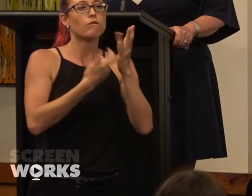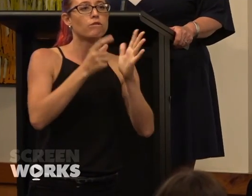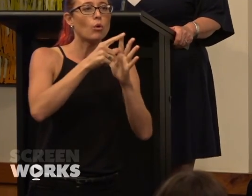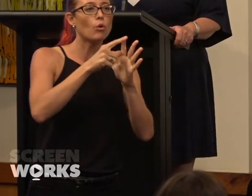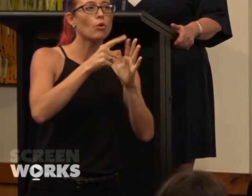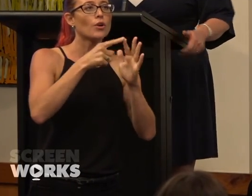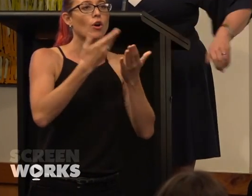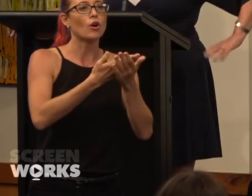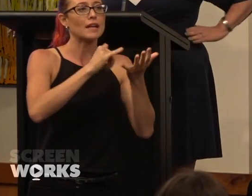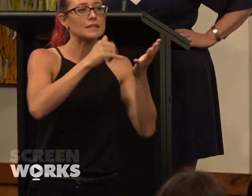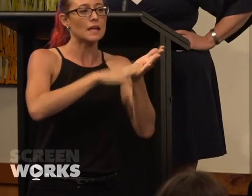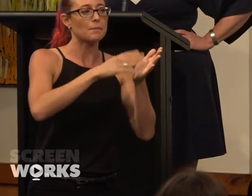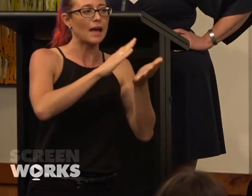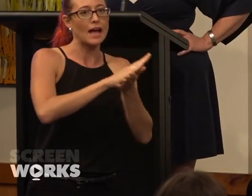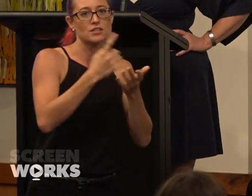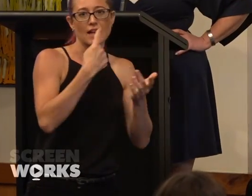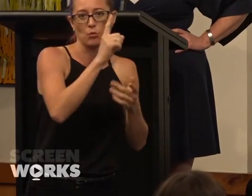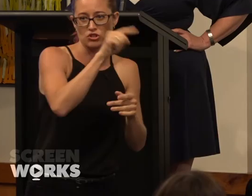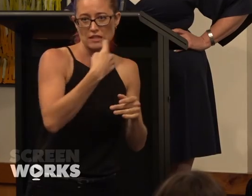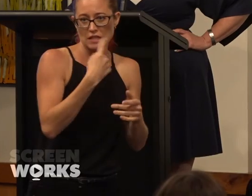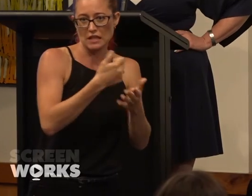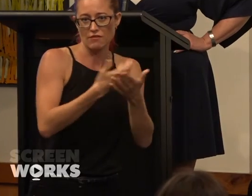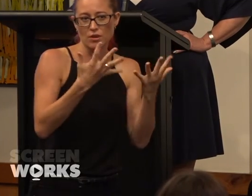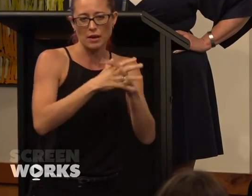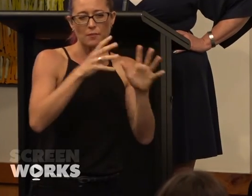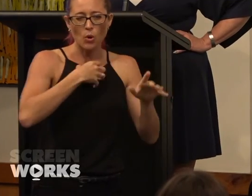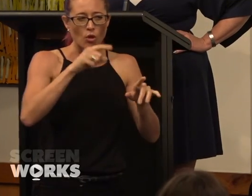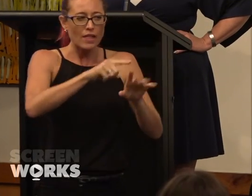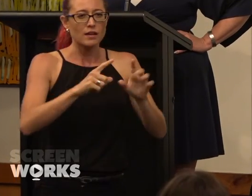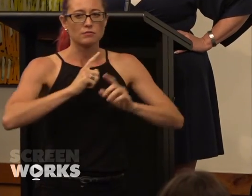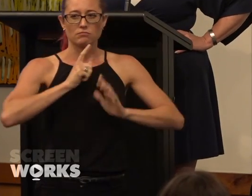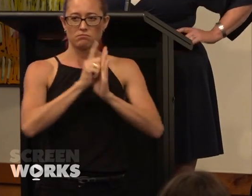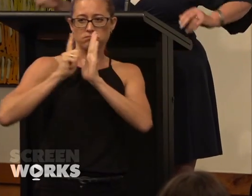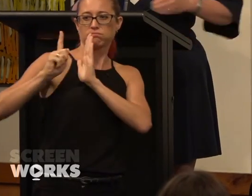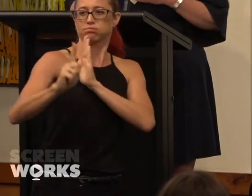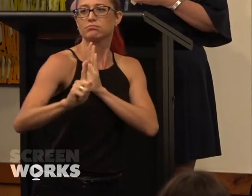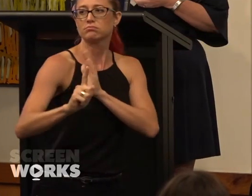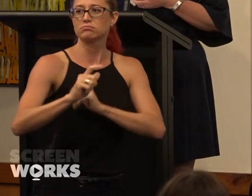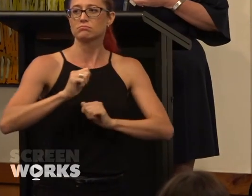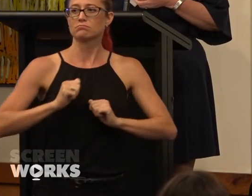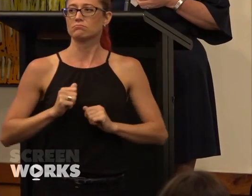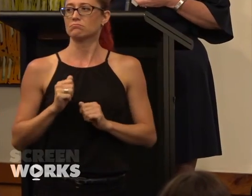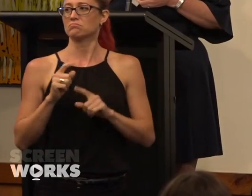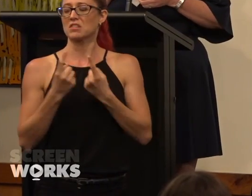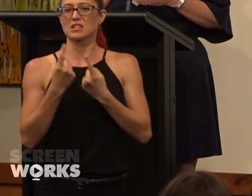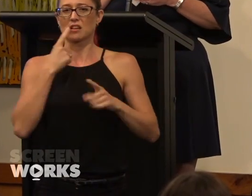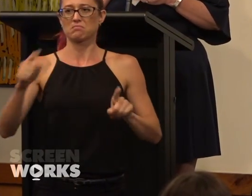she's saying every week, you know we need more of that kind of outspoken stuff that says I'm not really gonna put up with it anymore. I think that